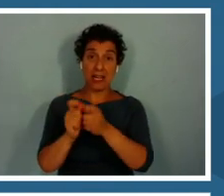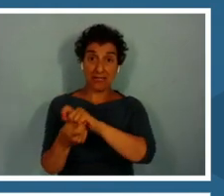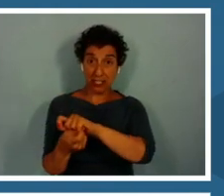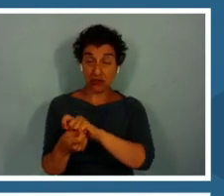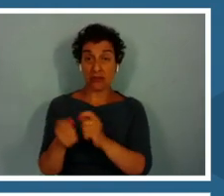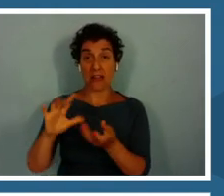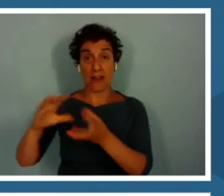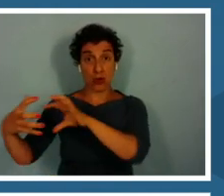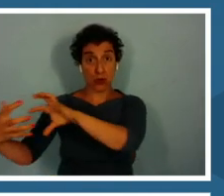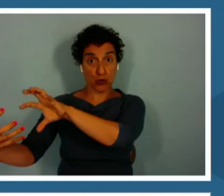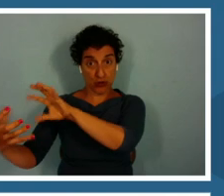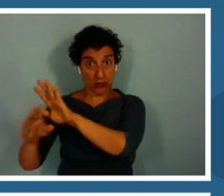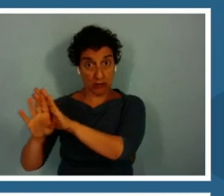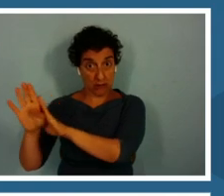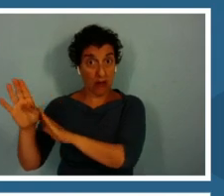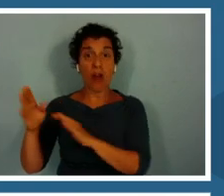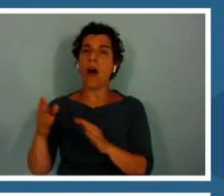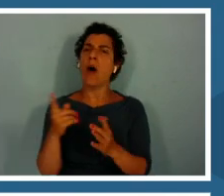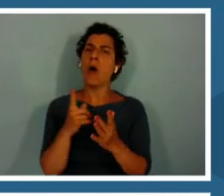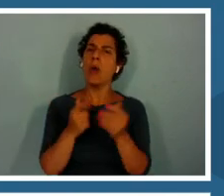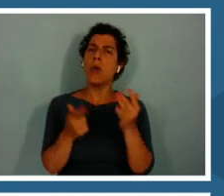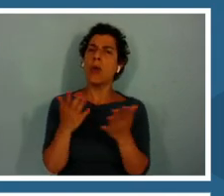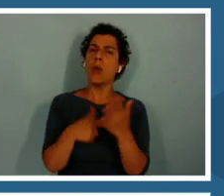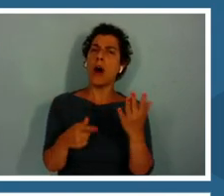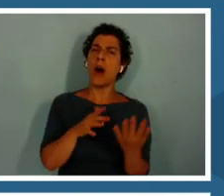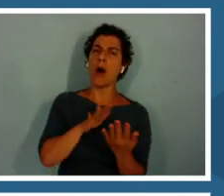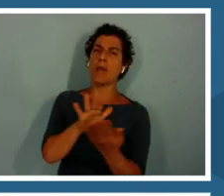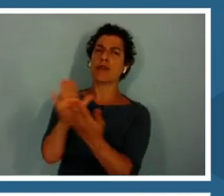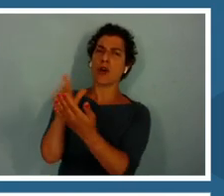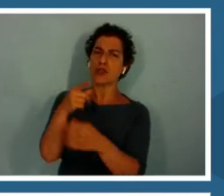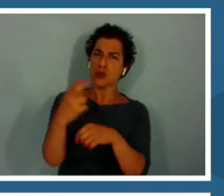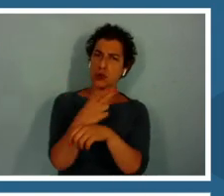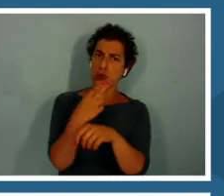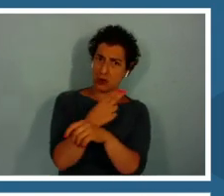What approaches are you using in your classroom to help dispel some of those commonly held